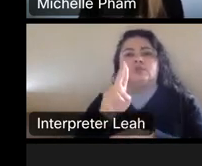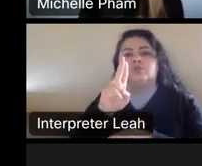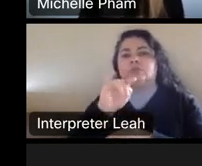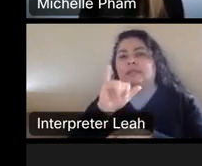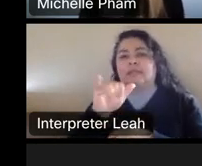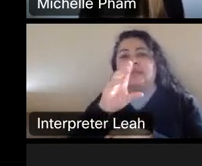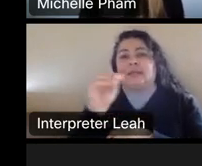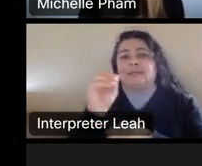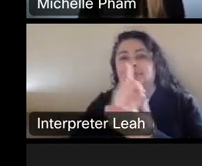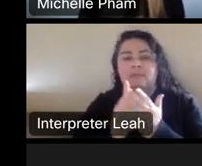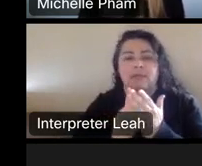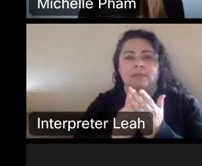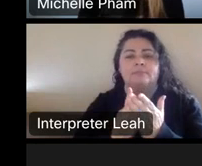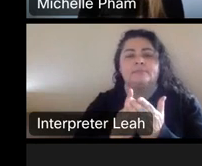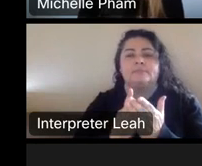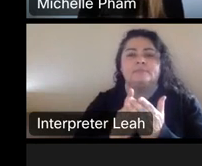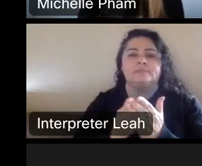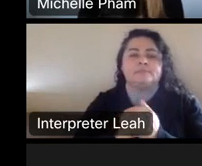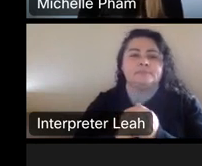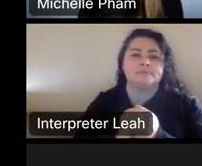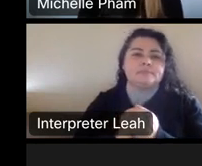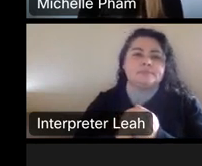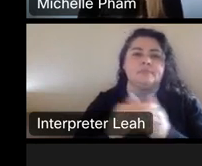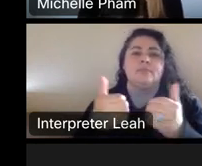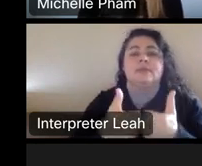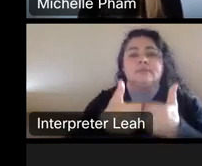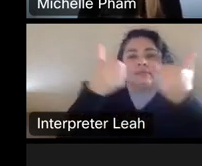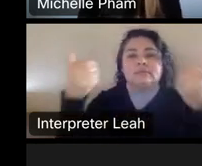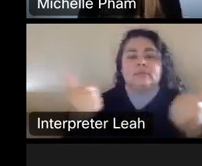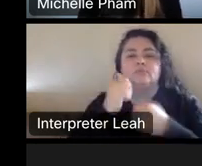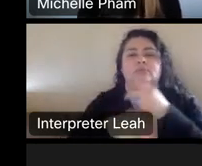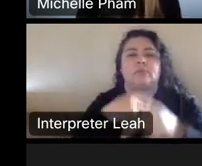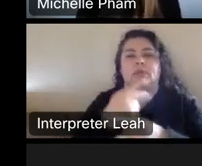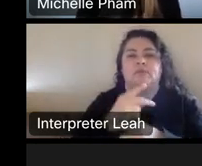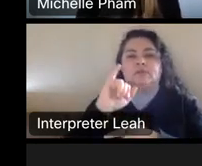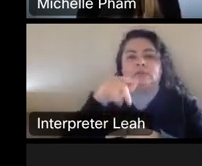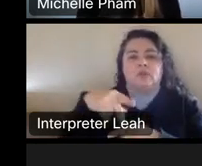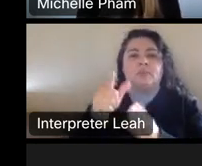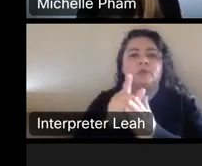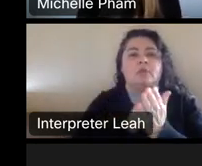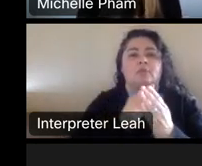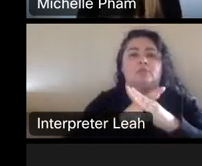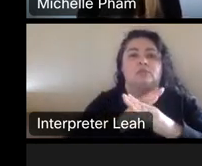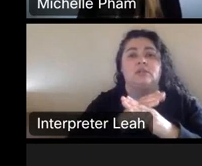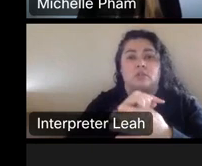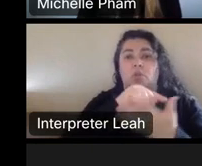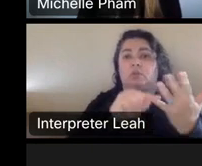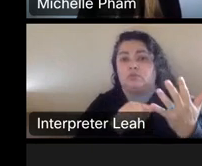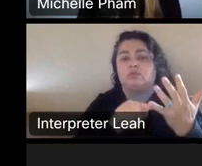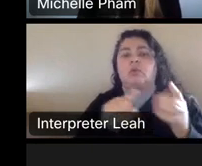And there is a separate type of intellectual property law that protects those. And then there's also.